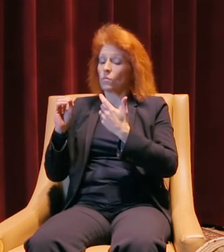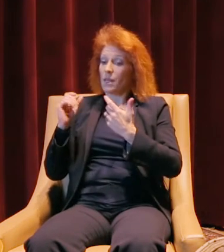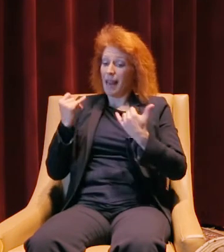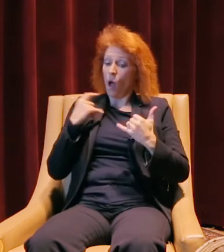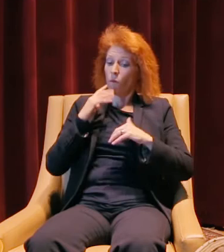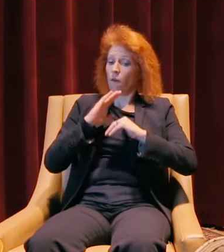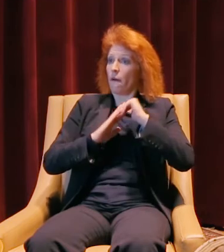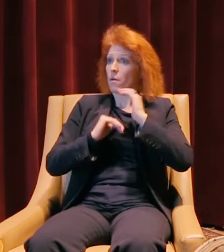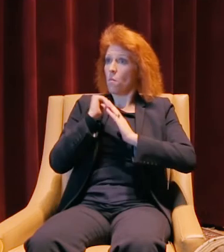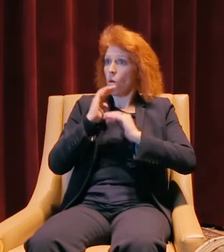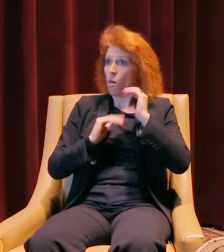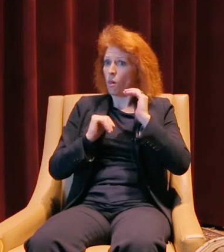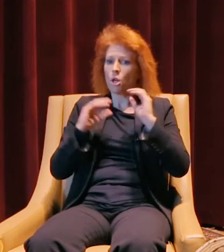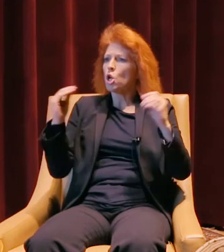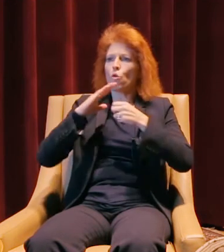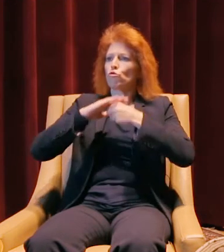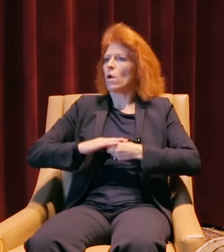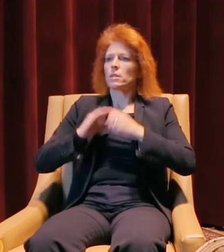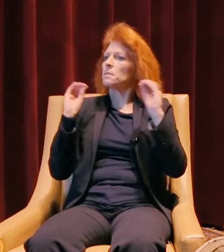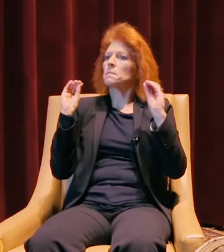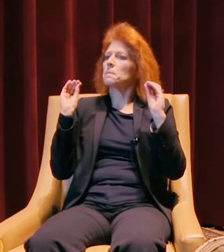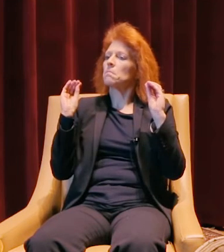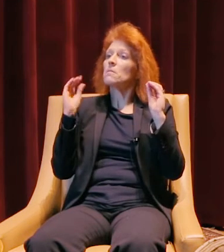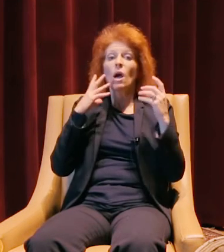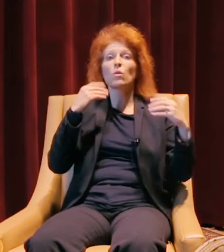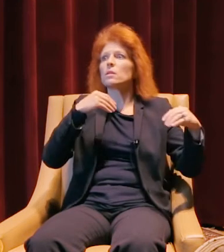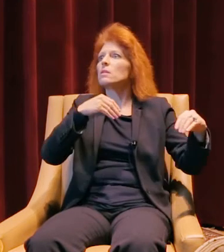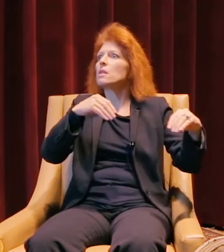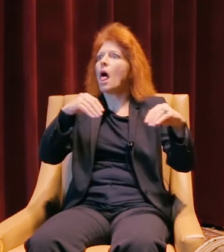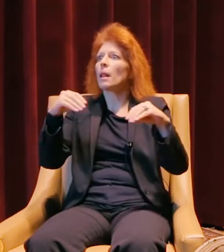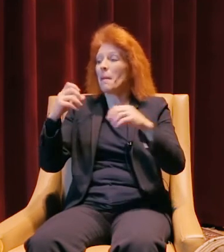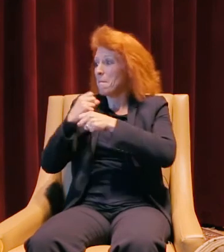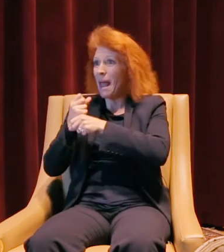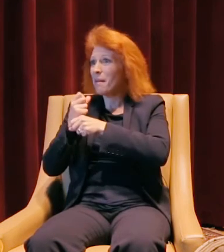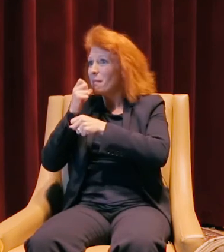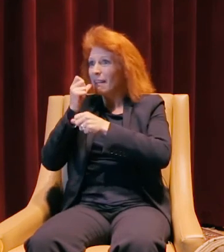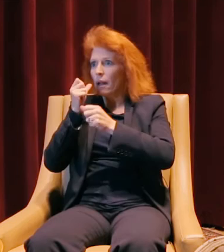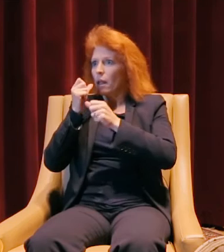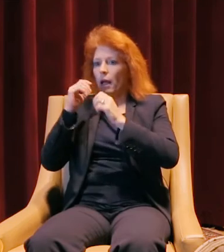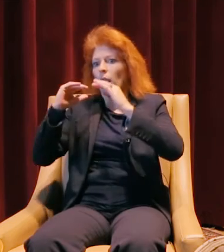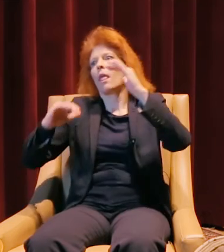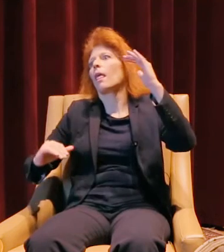and we're not under any stress, and right now, we're selling product faster than we can make it, so that's a little bit stressful for us.